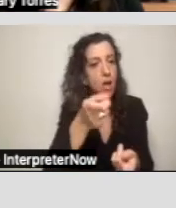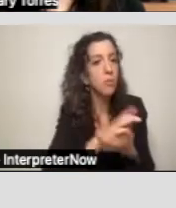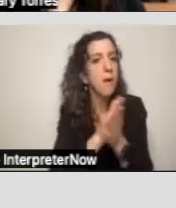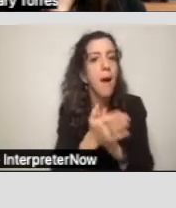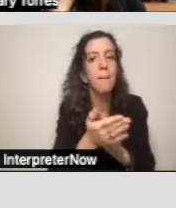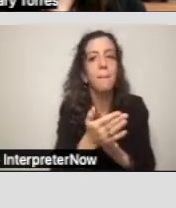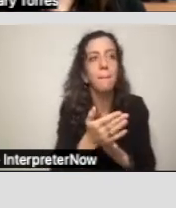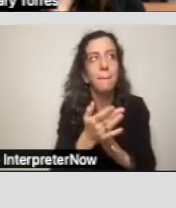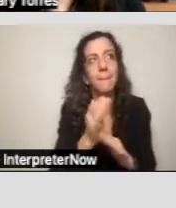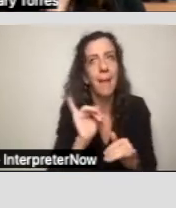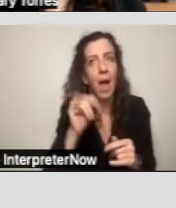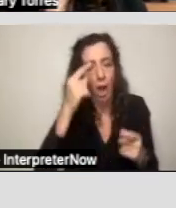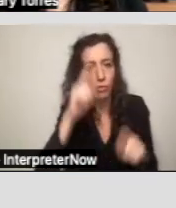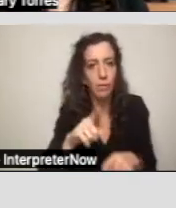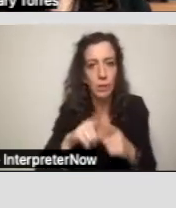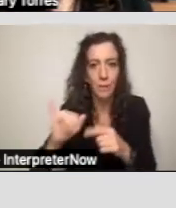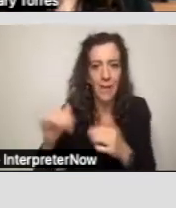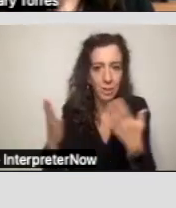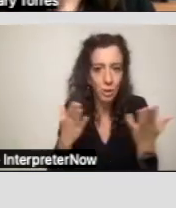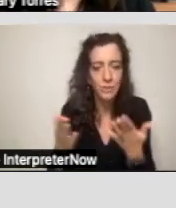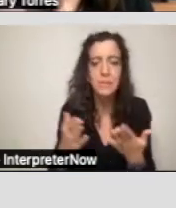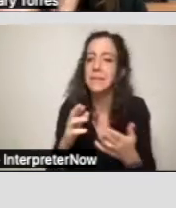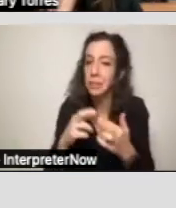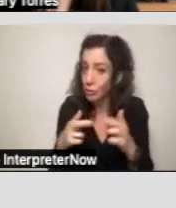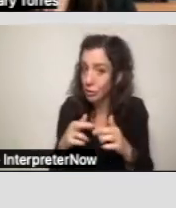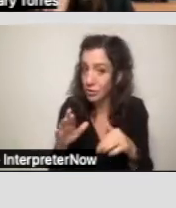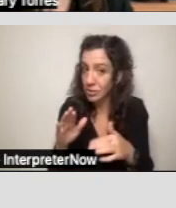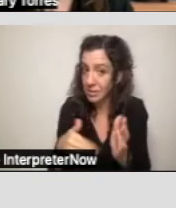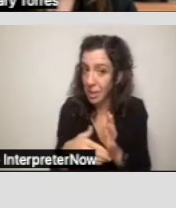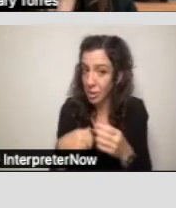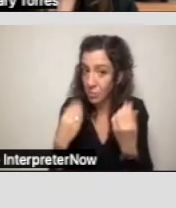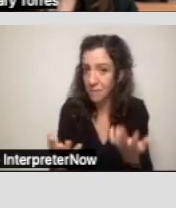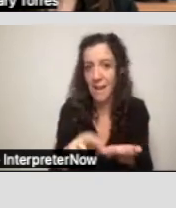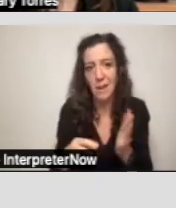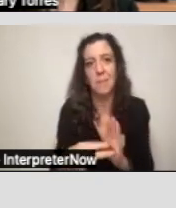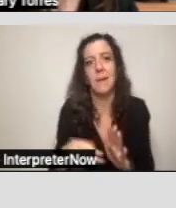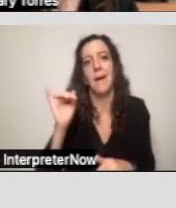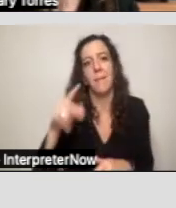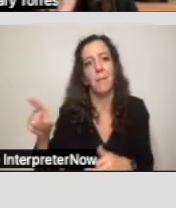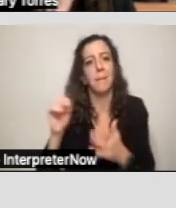to a service that regional center will provide, it's on that IPP document.